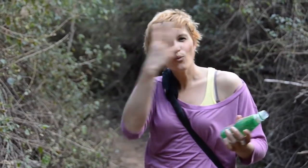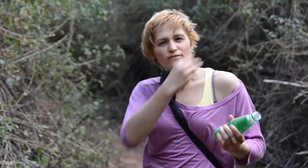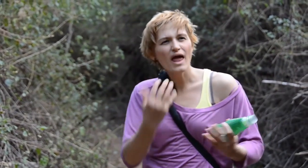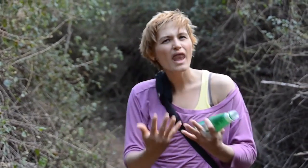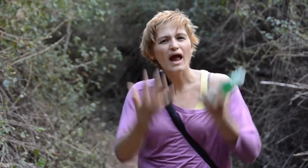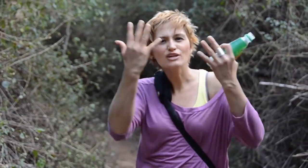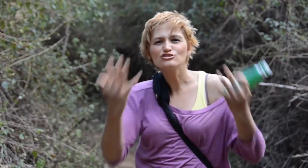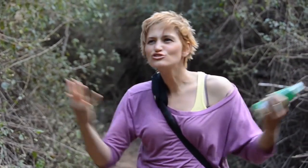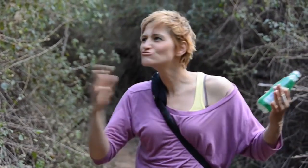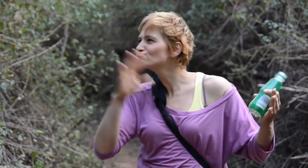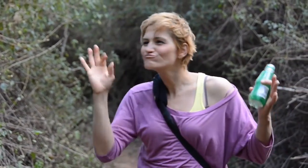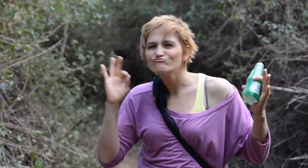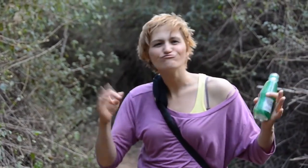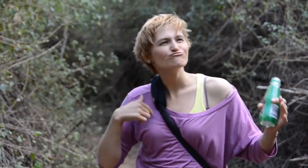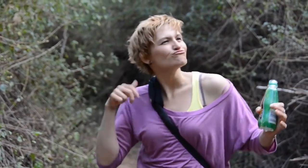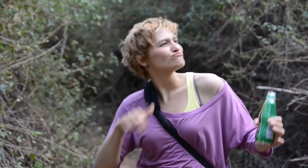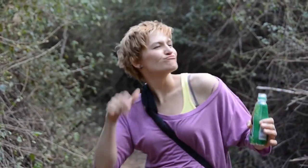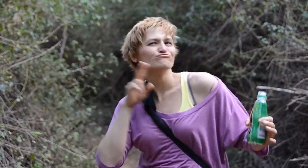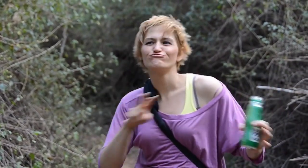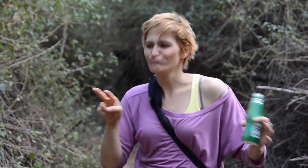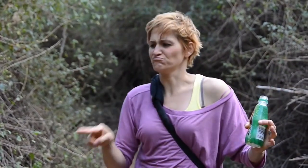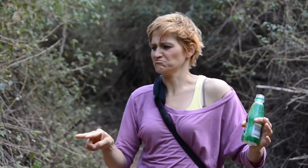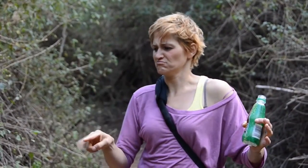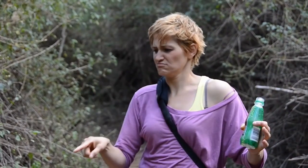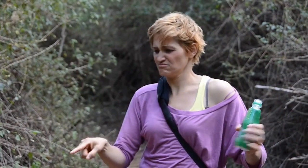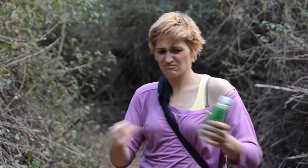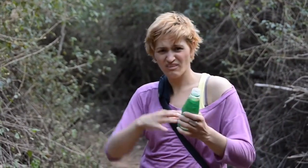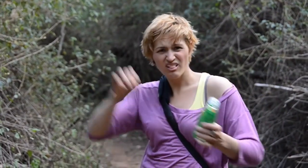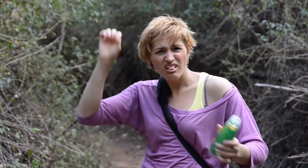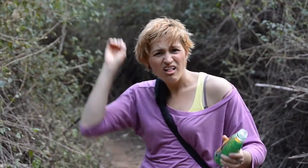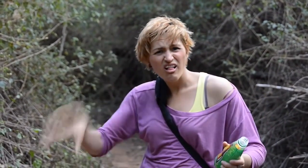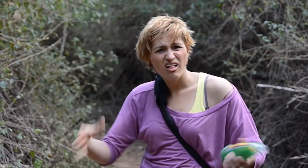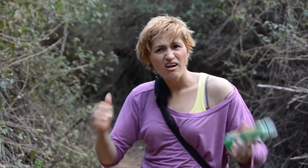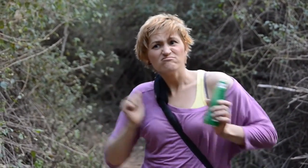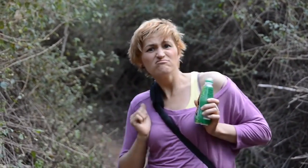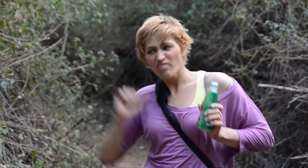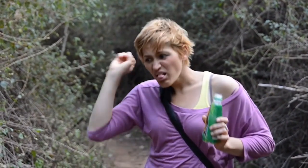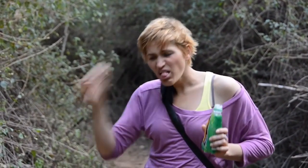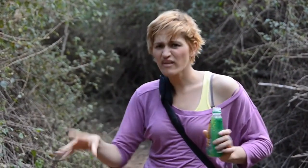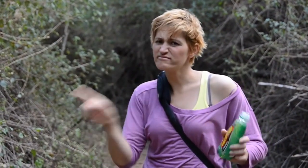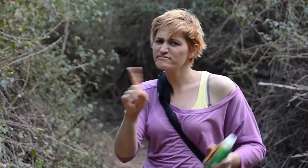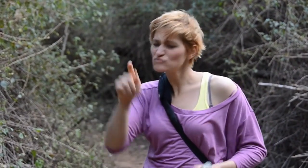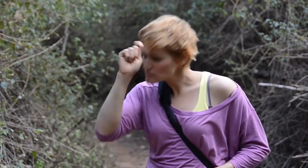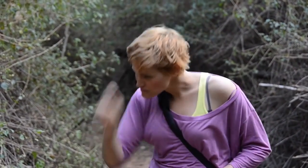I am surrounded by beautiful nature on this hike and spotted this plastic bottle littered by